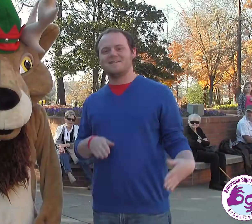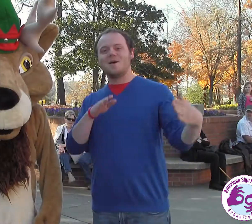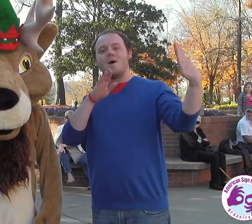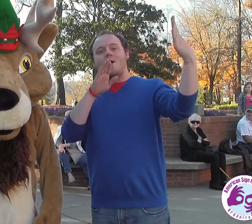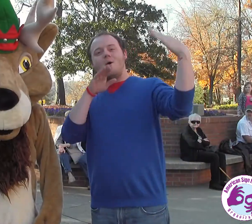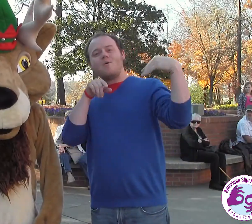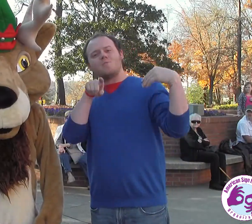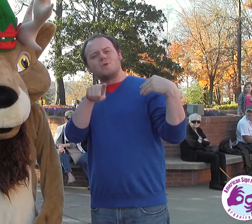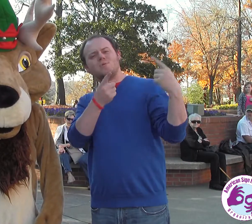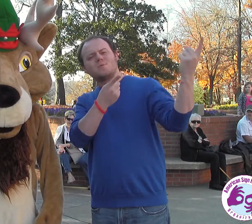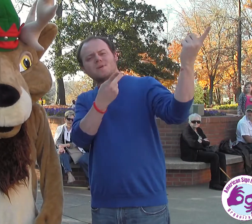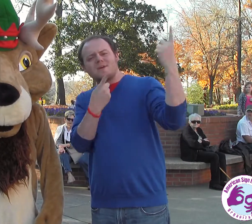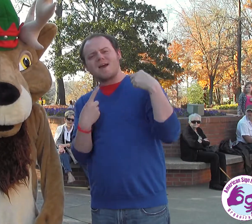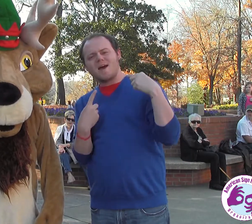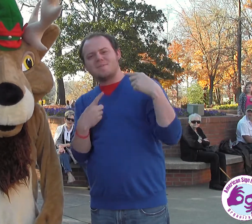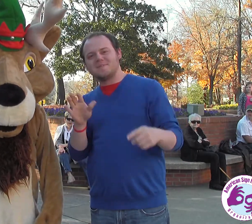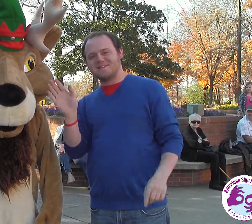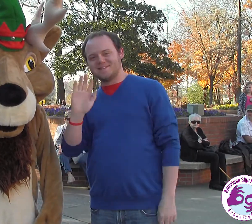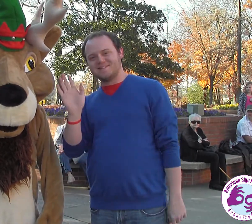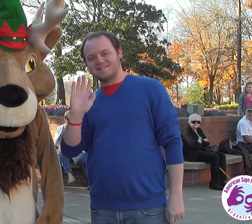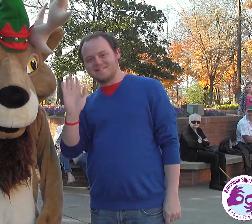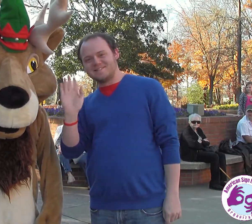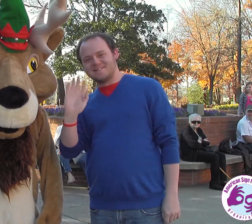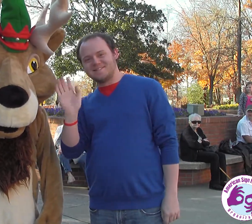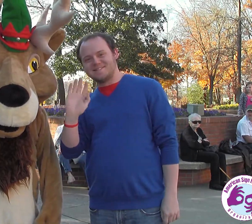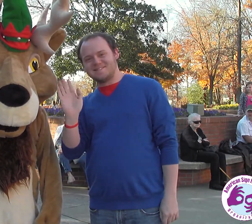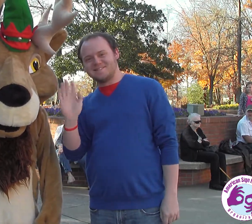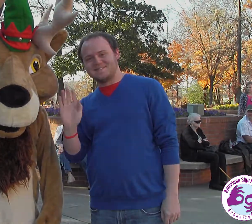We hope you come! Bye...!